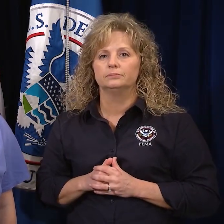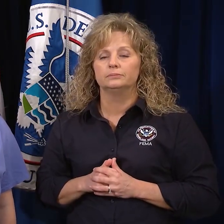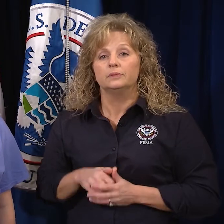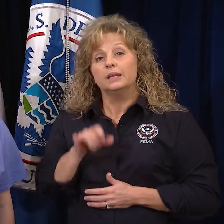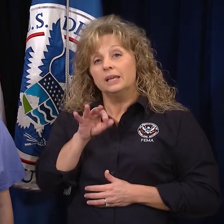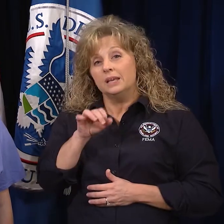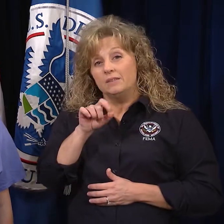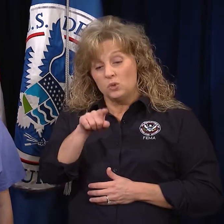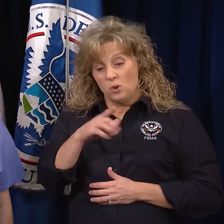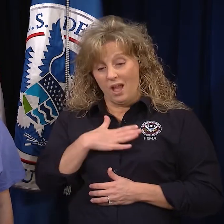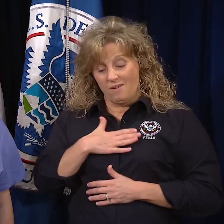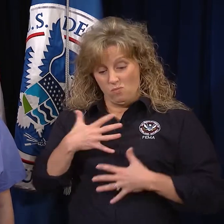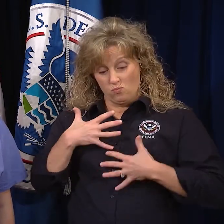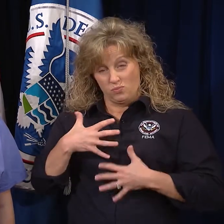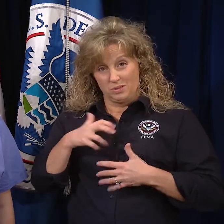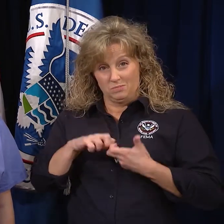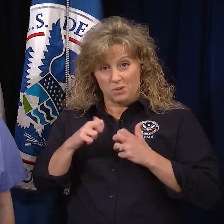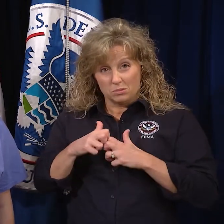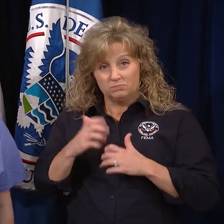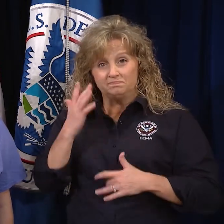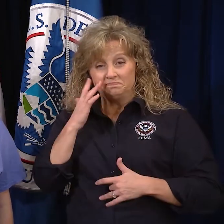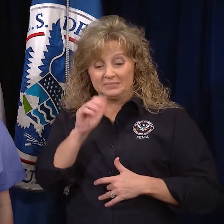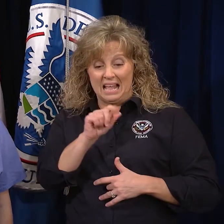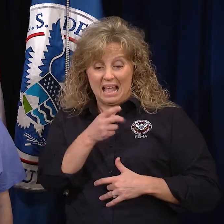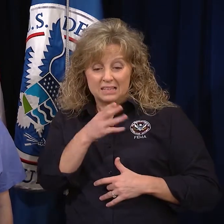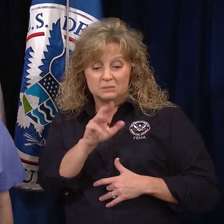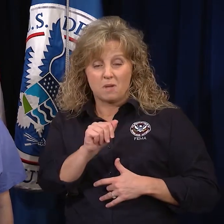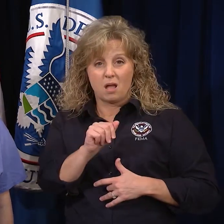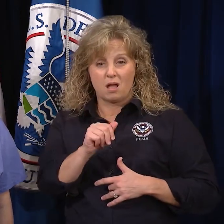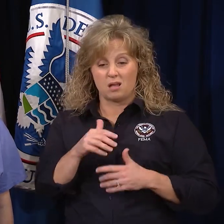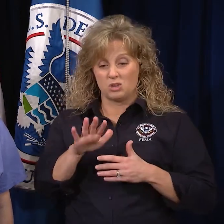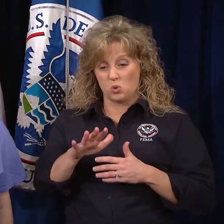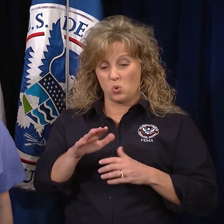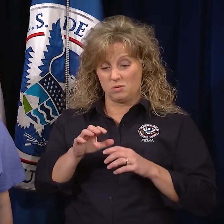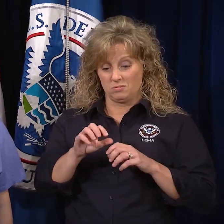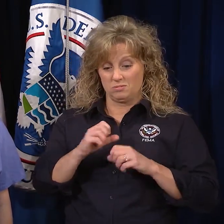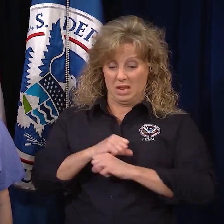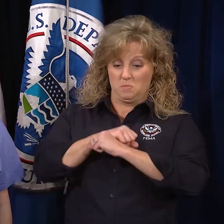If you have a breathing problem like asthma or a weakened immune system,